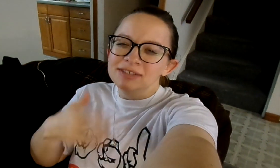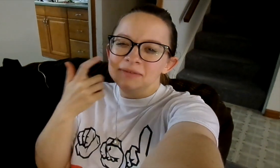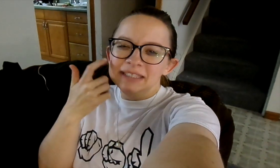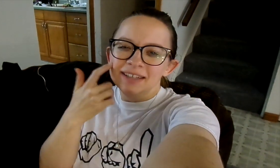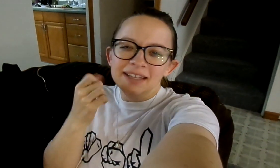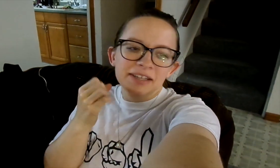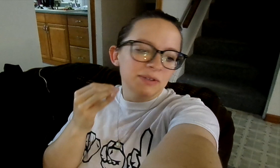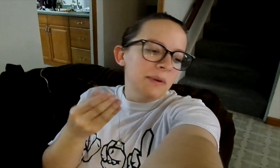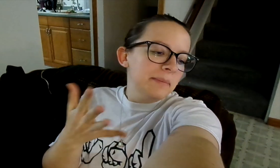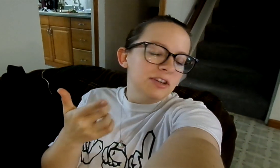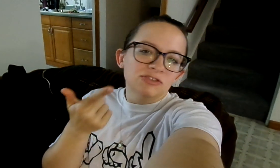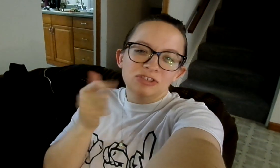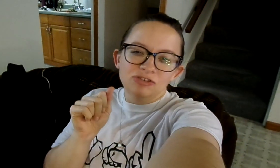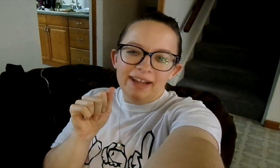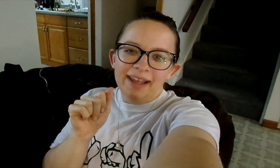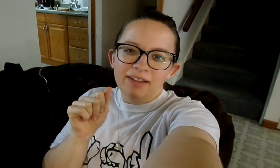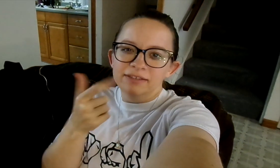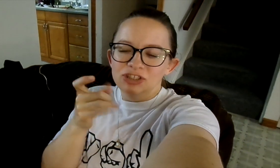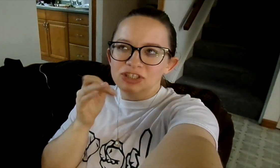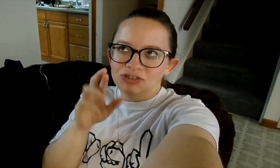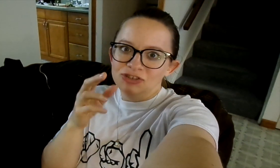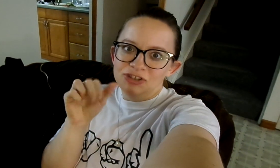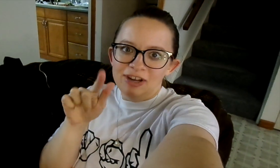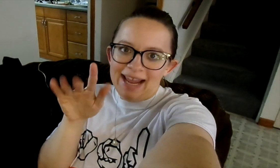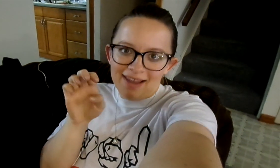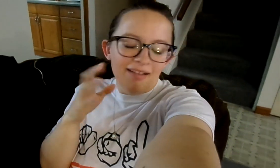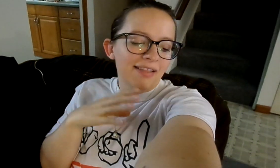I'm a little bit nauseous, so I bought a ginger ale.